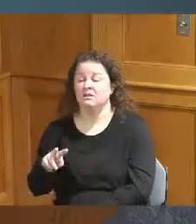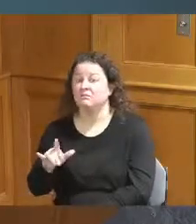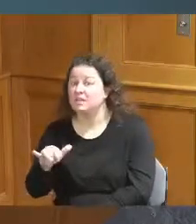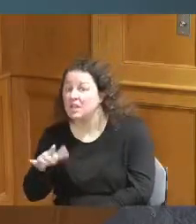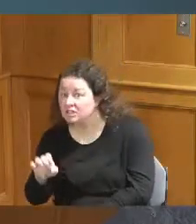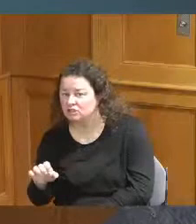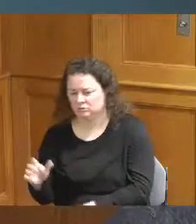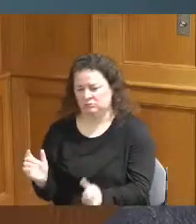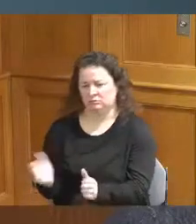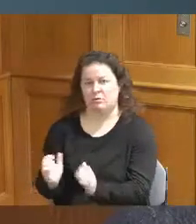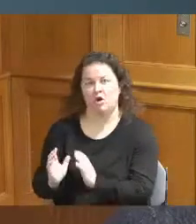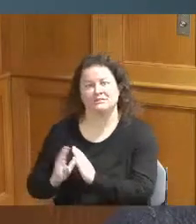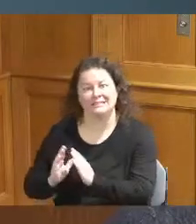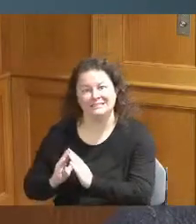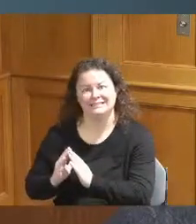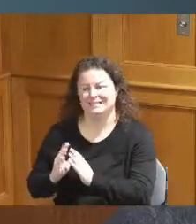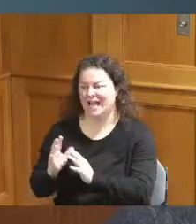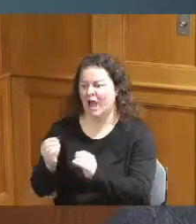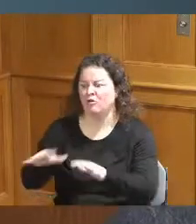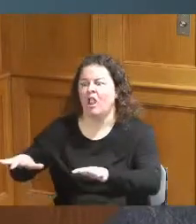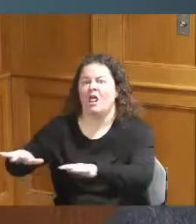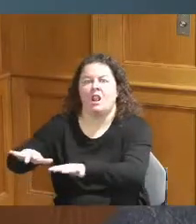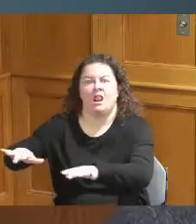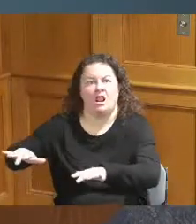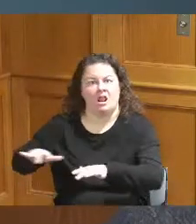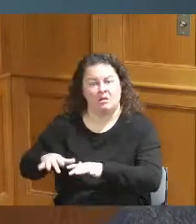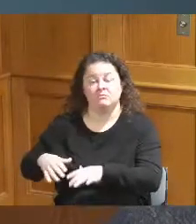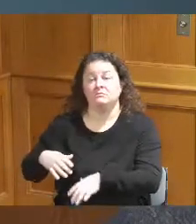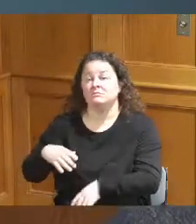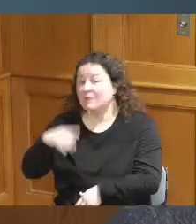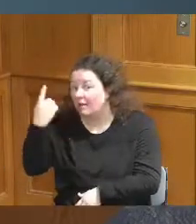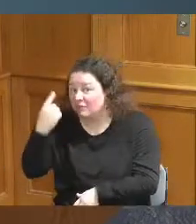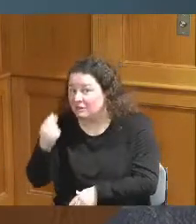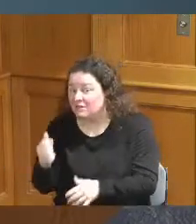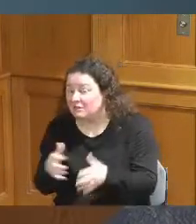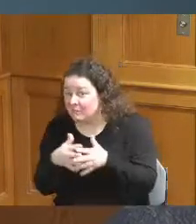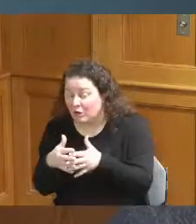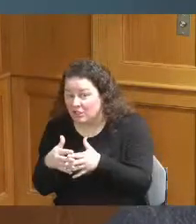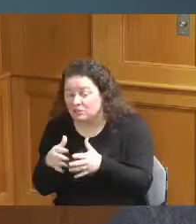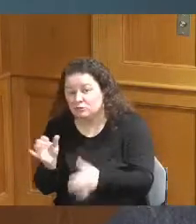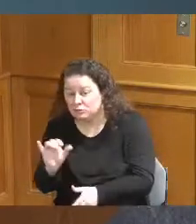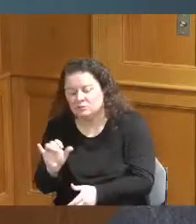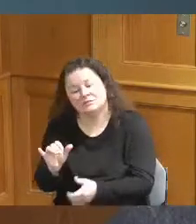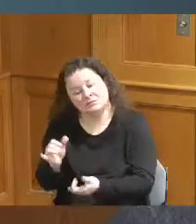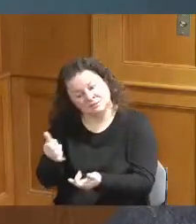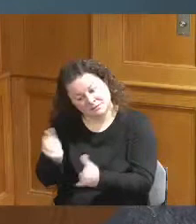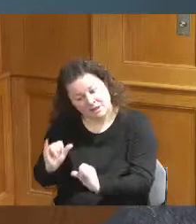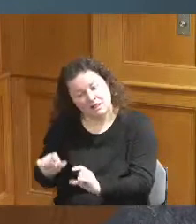or out in the community or African-American it tends to say we gotta meet more we gotta